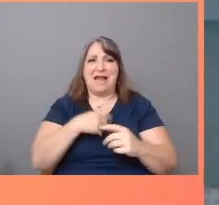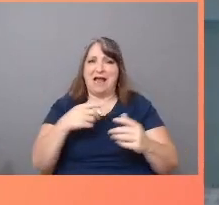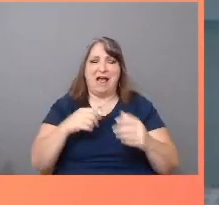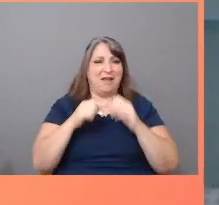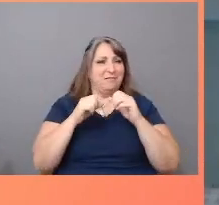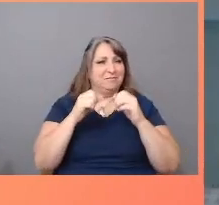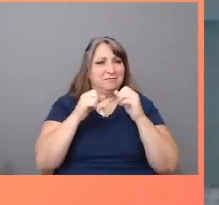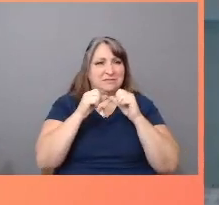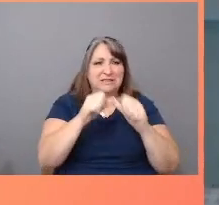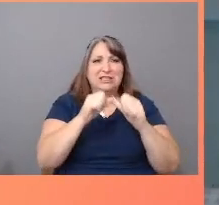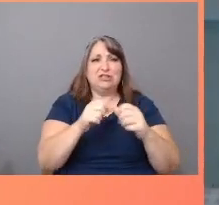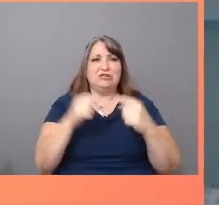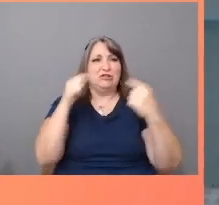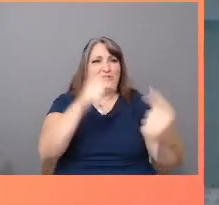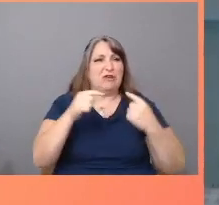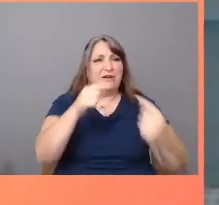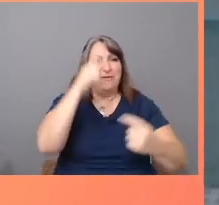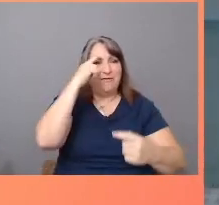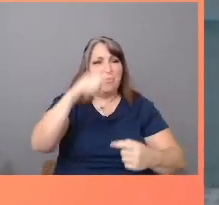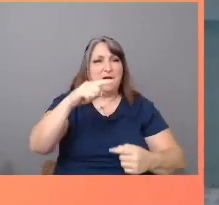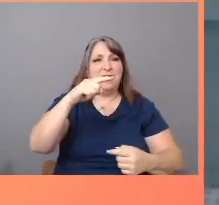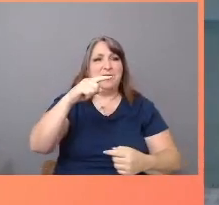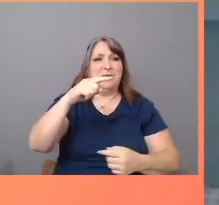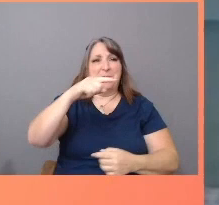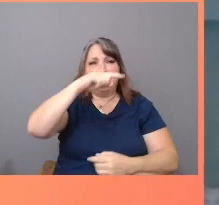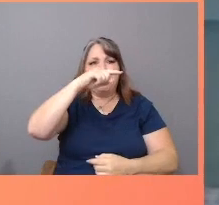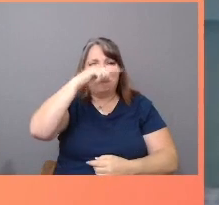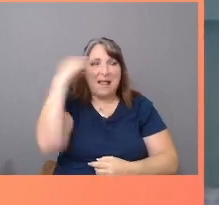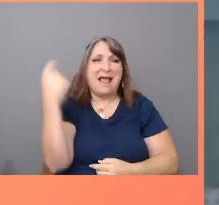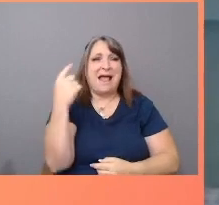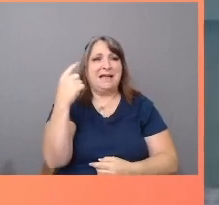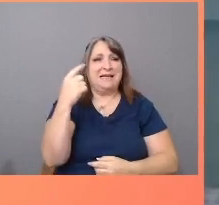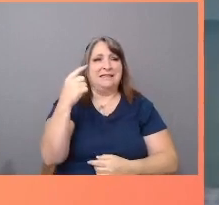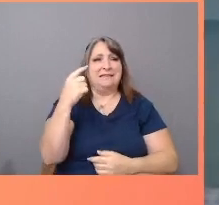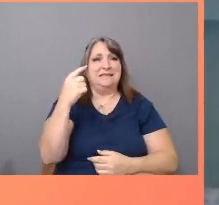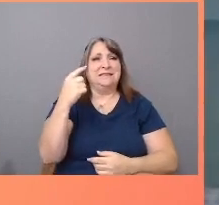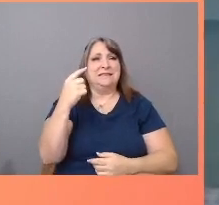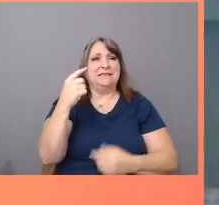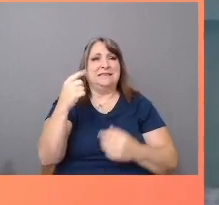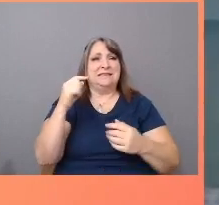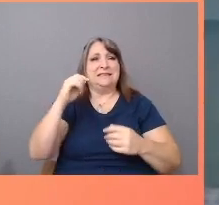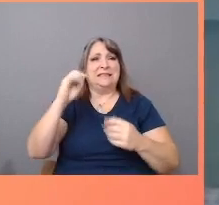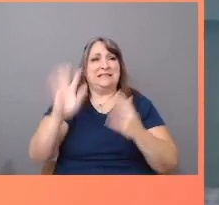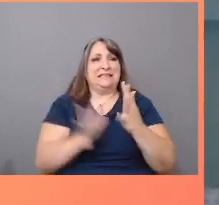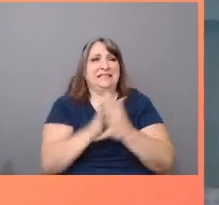for Black Indigenous people of color in my country, the United States of America.